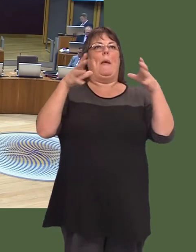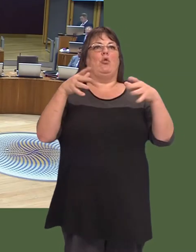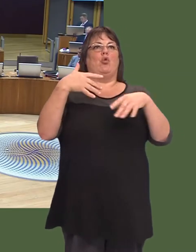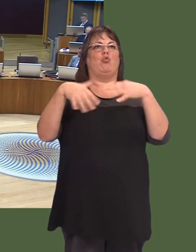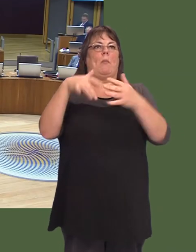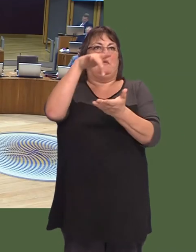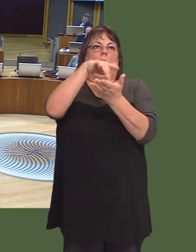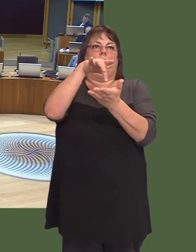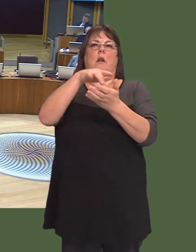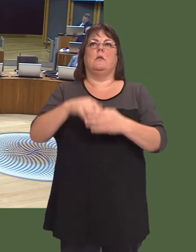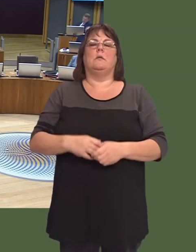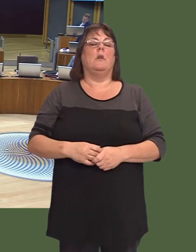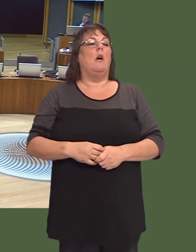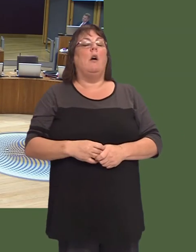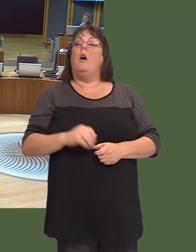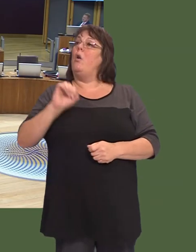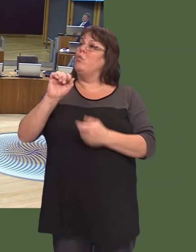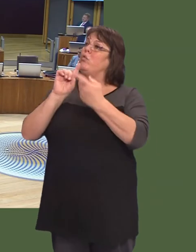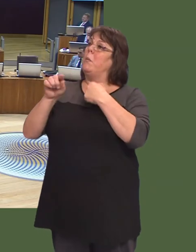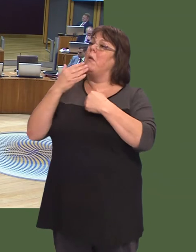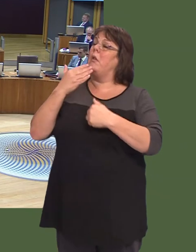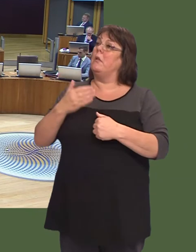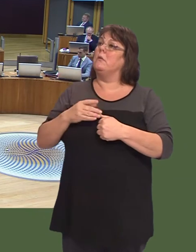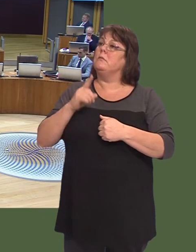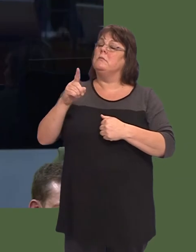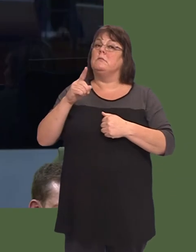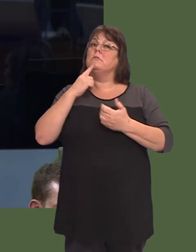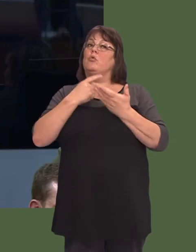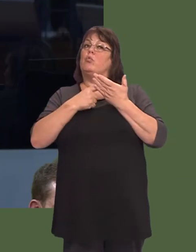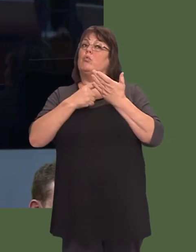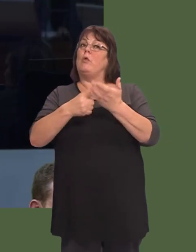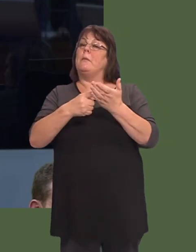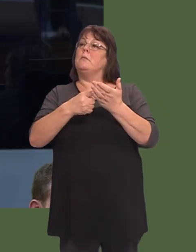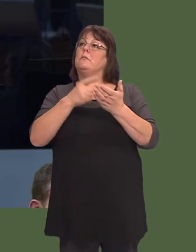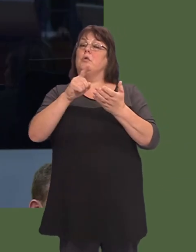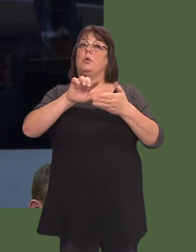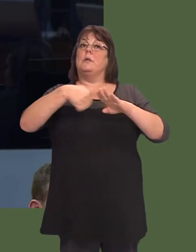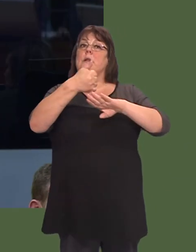ar weithredu rhwydwaith trawma mawr a chanolfan trawma mawr. Dai Lloyd: Diolch yn fawr am yr ateb yna, Prif Weinidog.